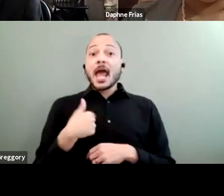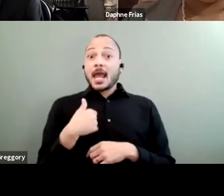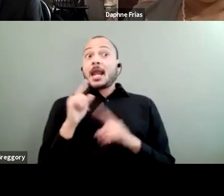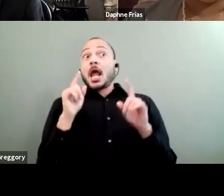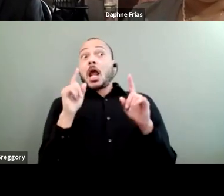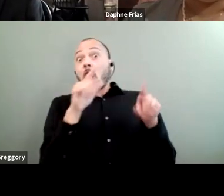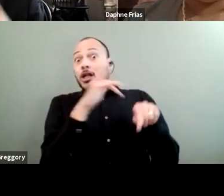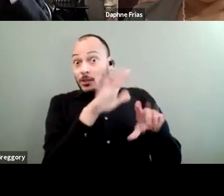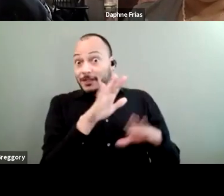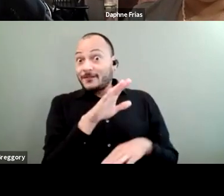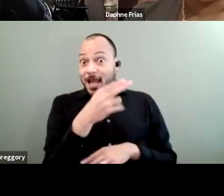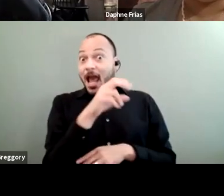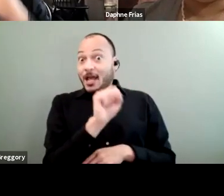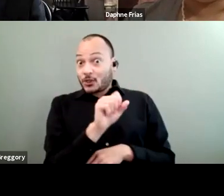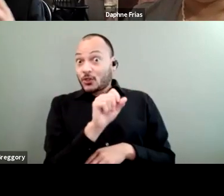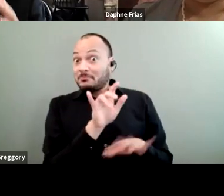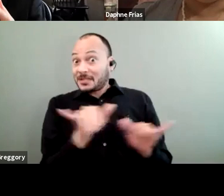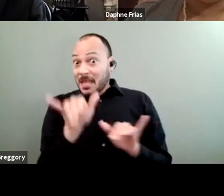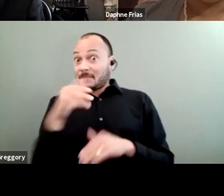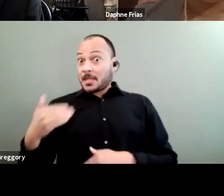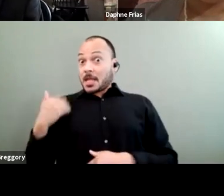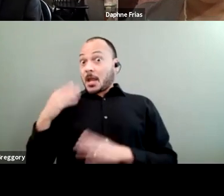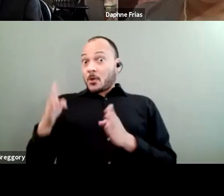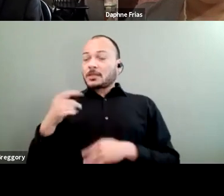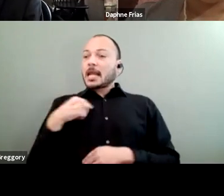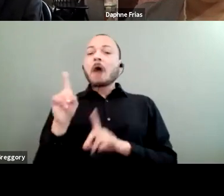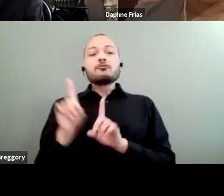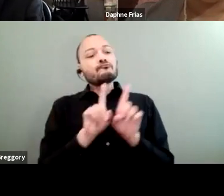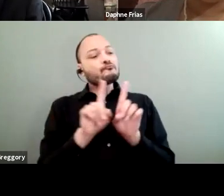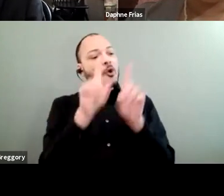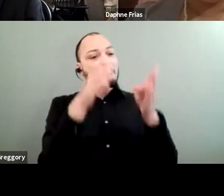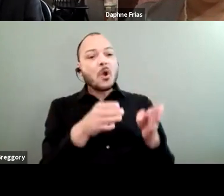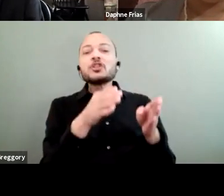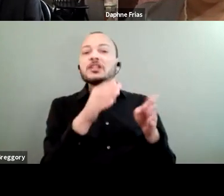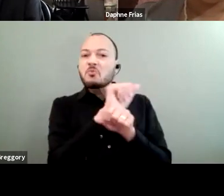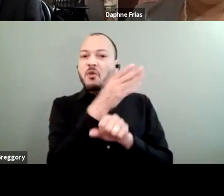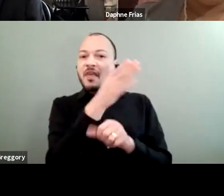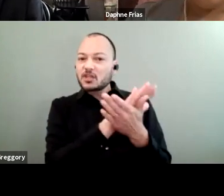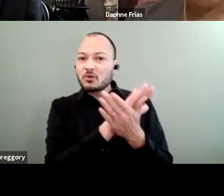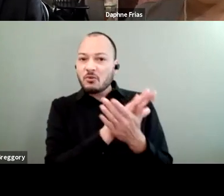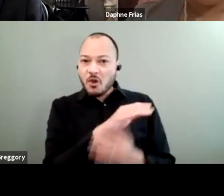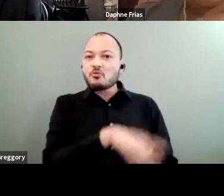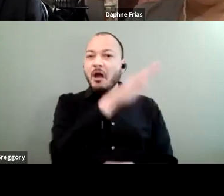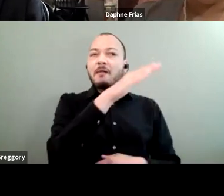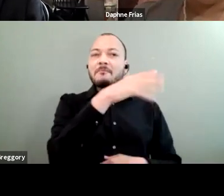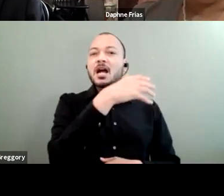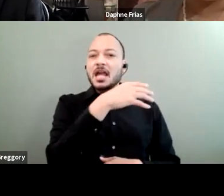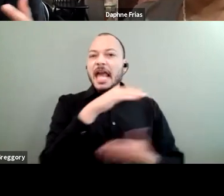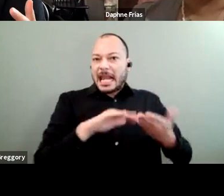as a young person. And I was walking around with someone who worked at the school at that point, but had grown up in an urban environment that was, let's just say,